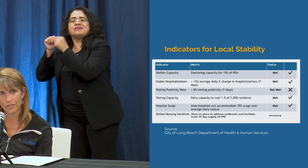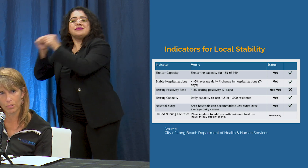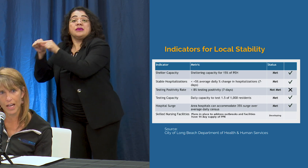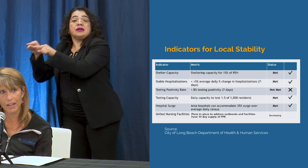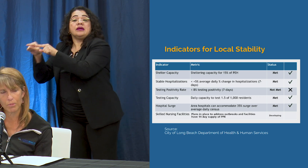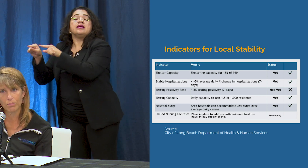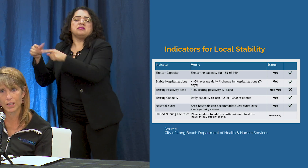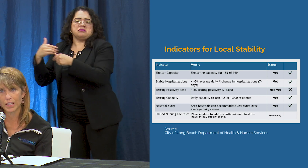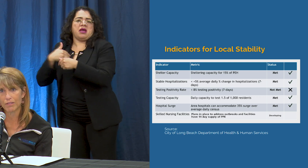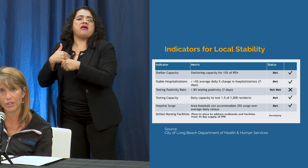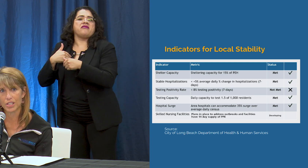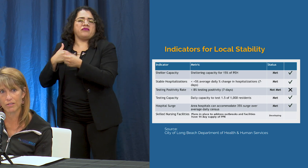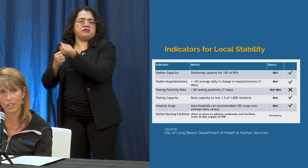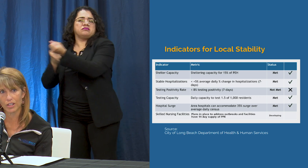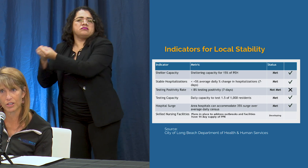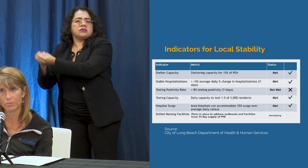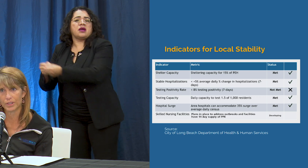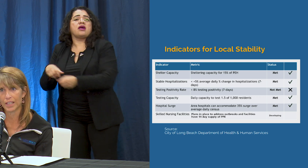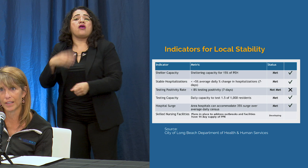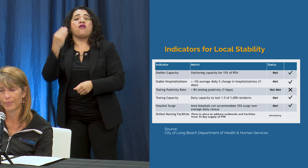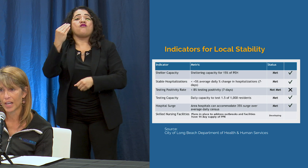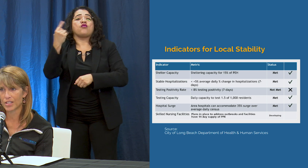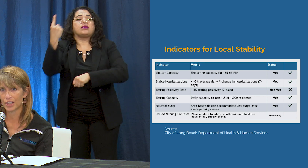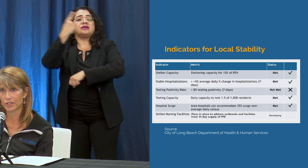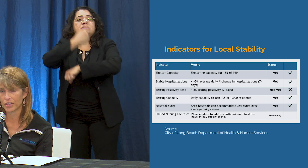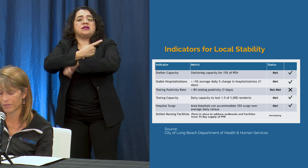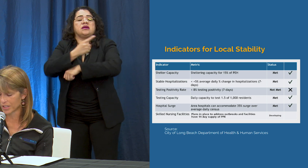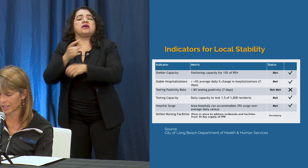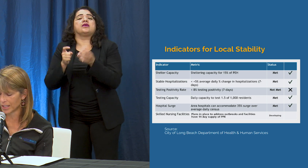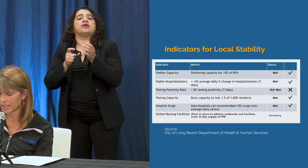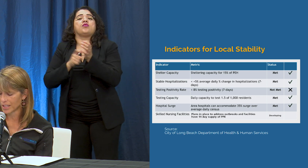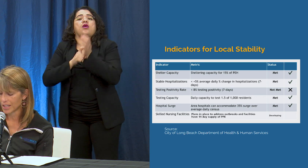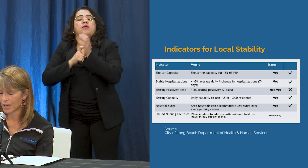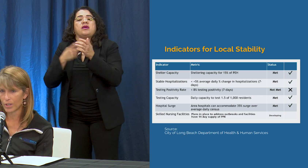supply of PPE for each of our skilled nursing facilities and we